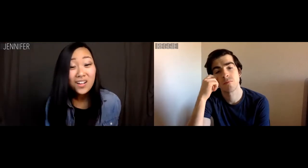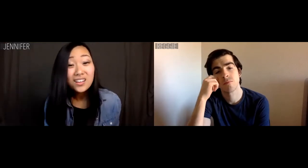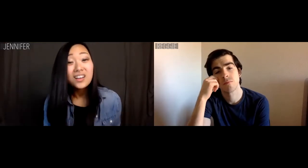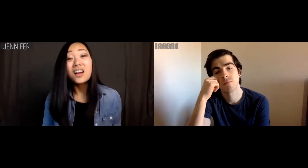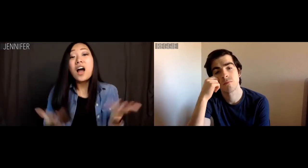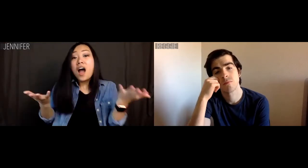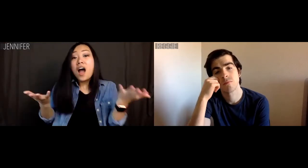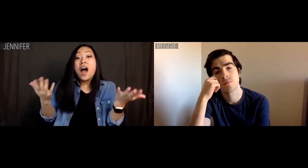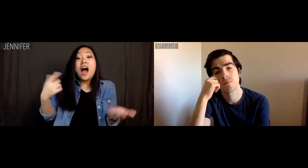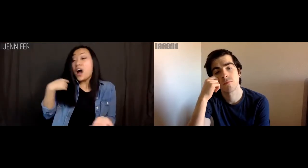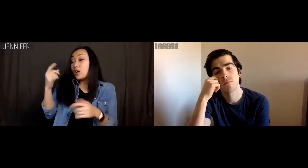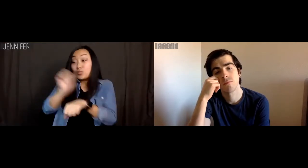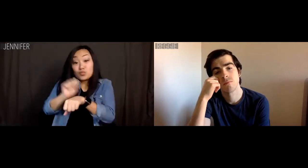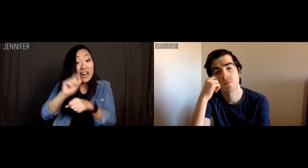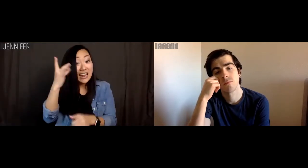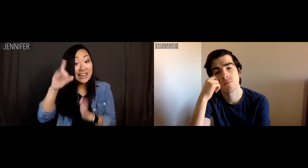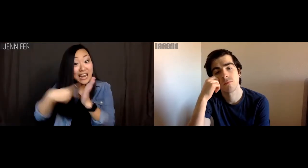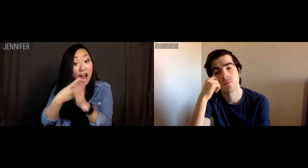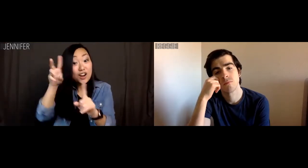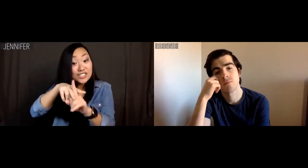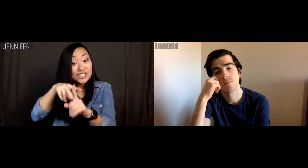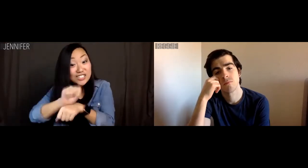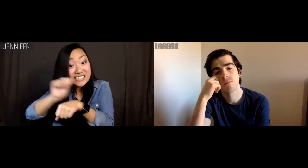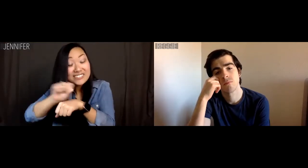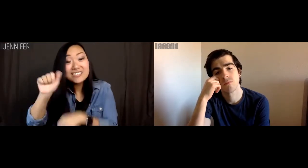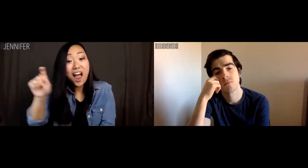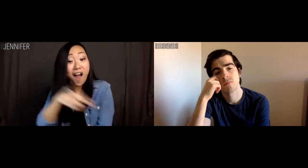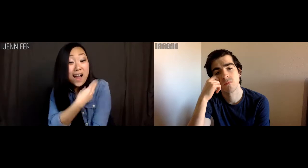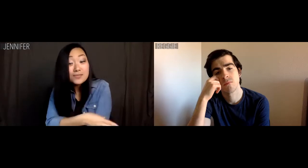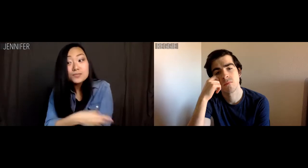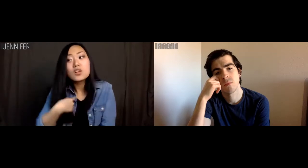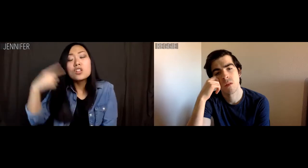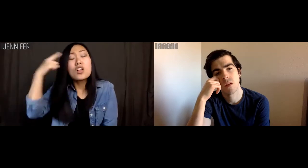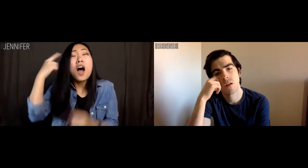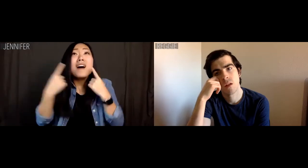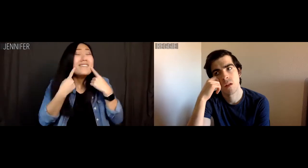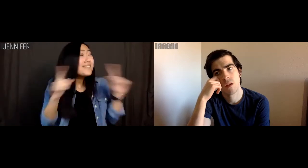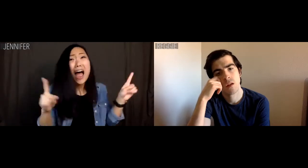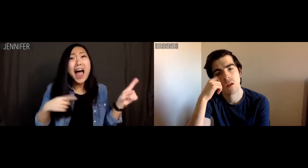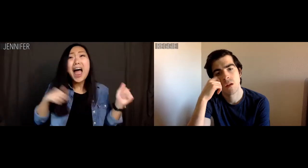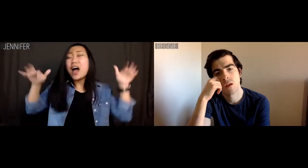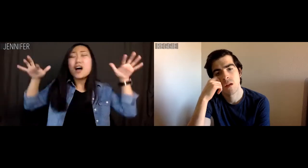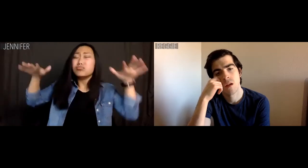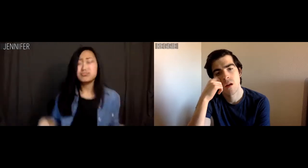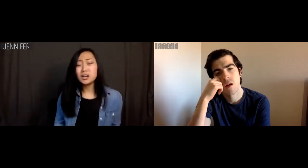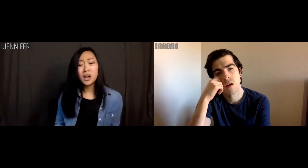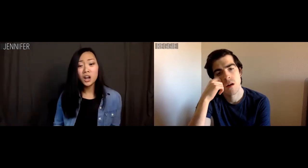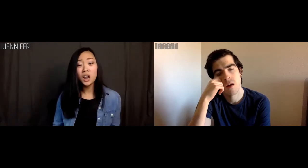When I started pulling 18-hour shifts at the hospital, my first thought was finally some downtime.